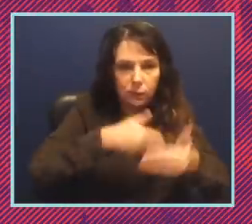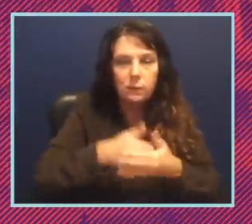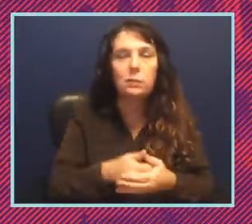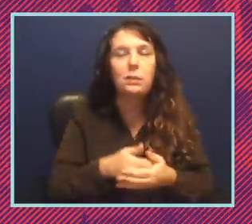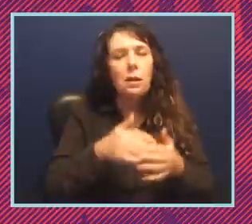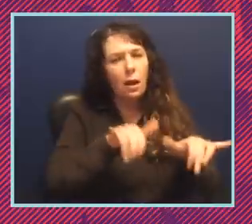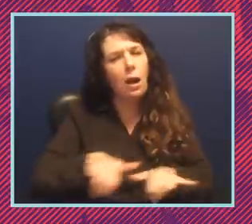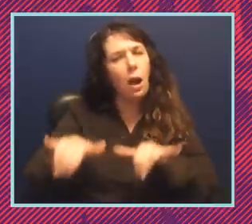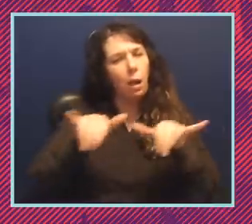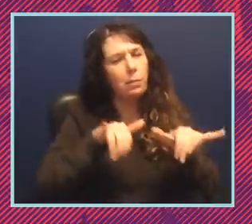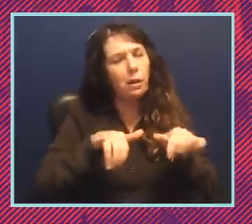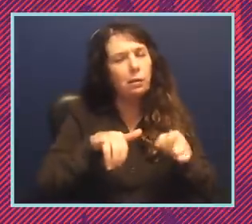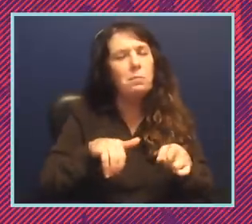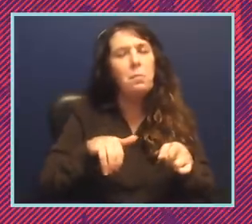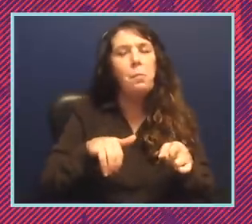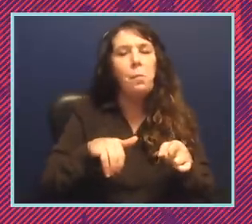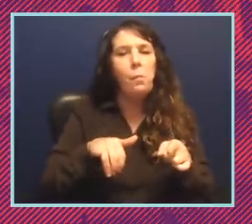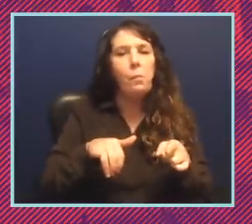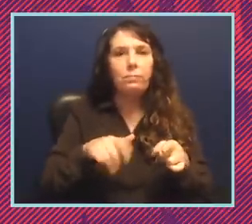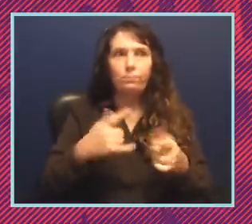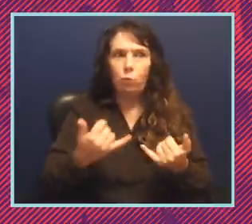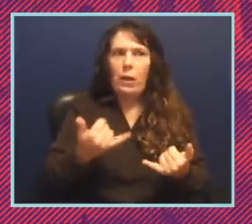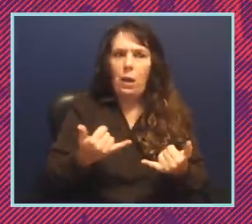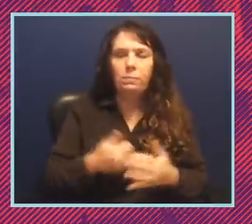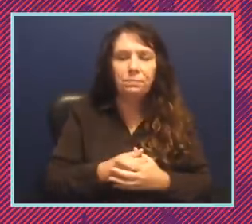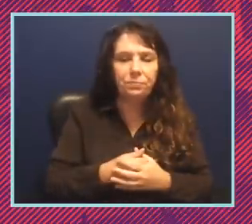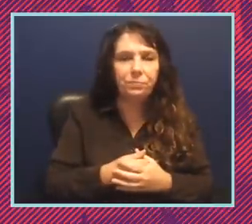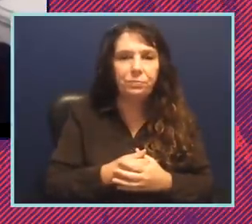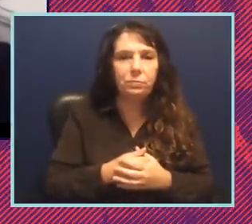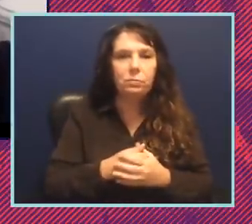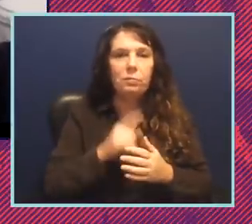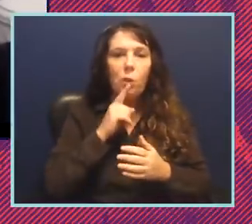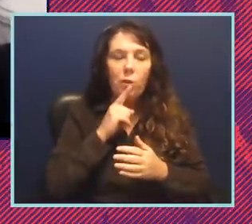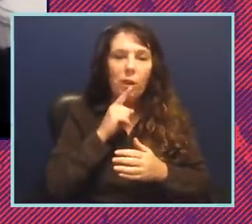that you'll often hear about, especially right now, are more cumbersome voter identification